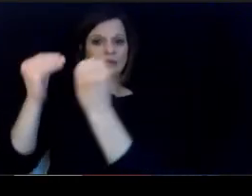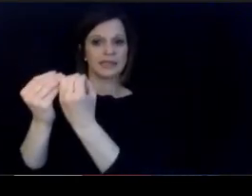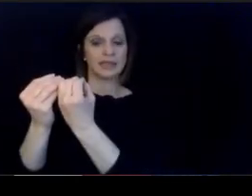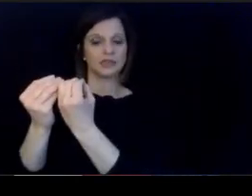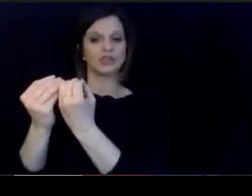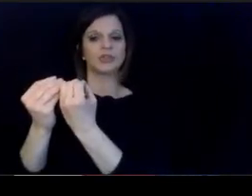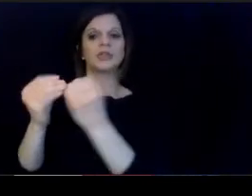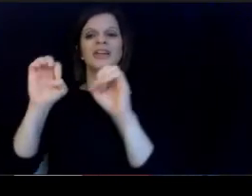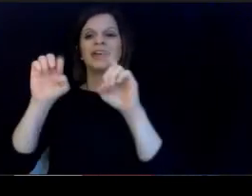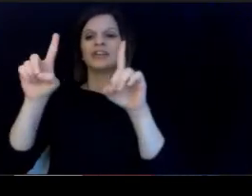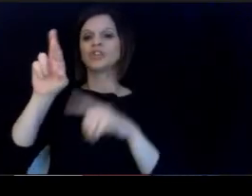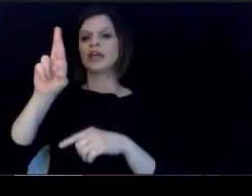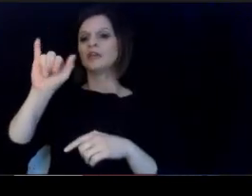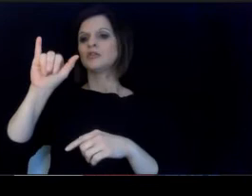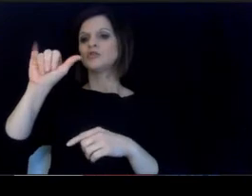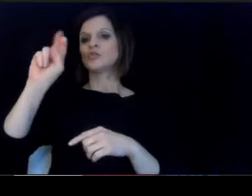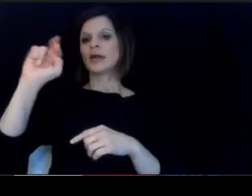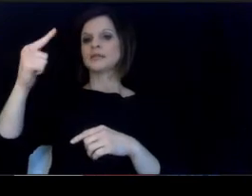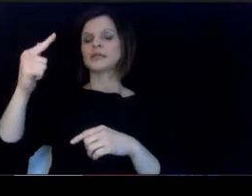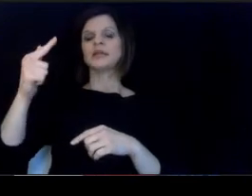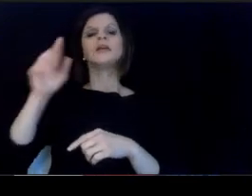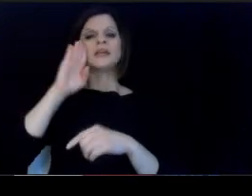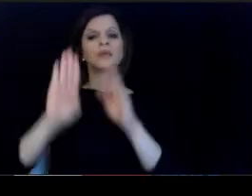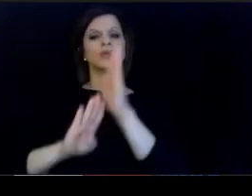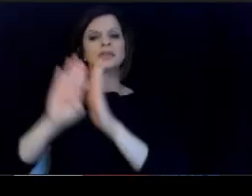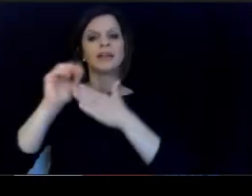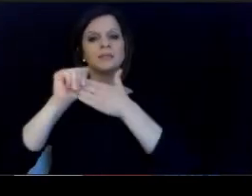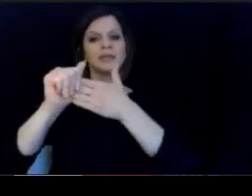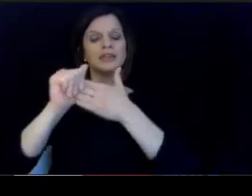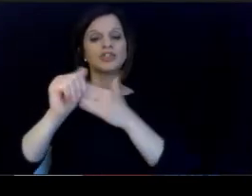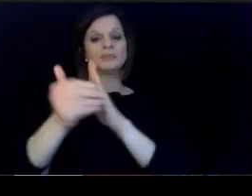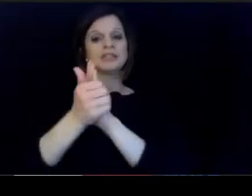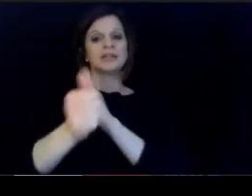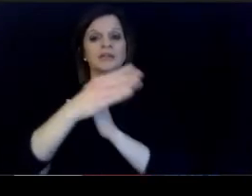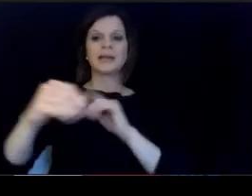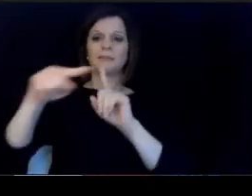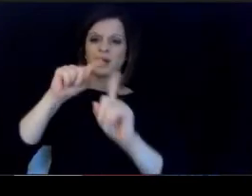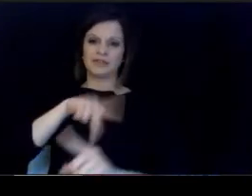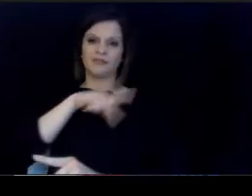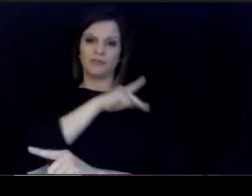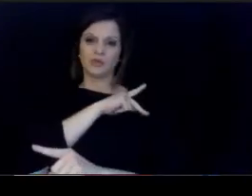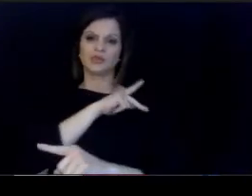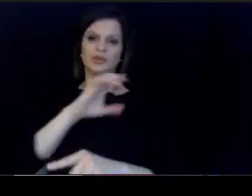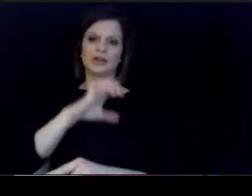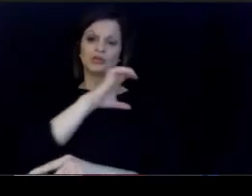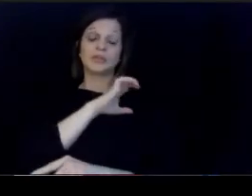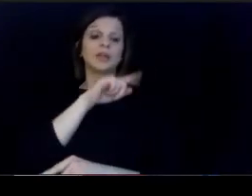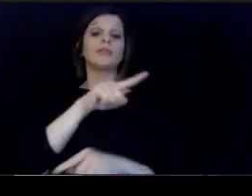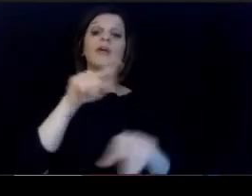leader skills, leadership skills and positive personal. attributes. They also learn to apply.